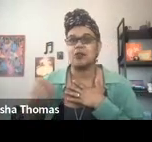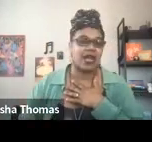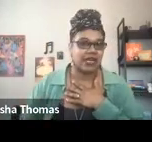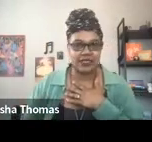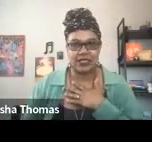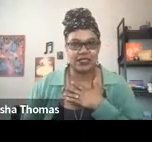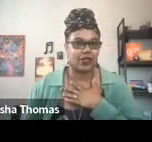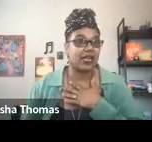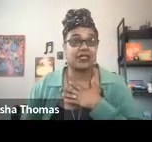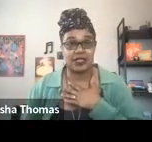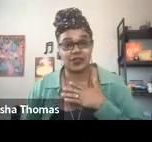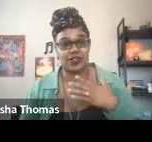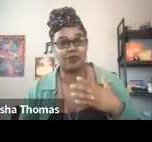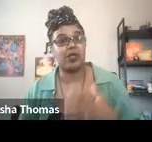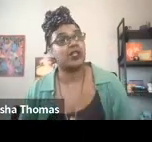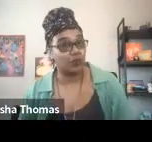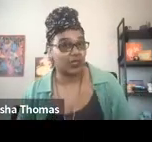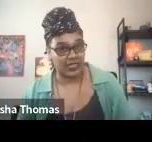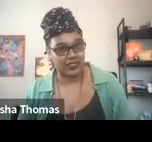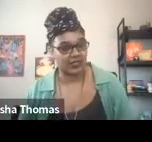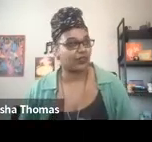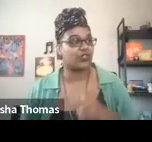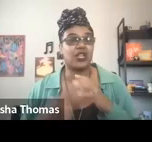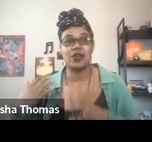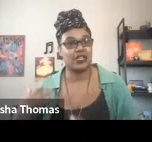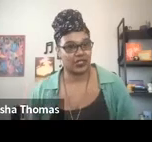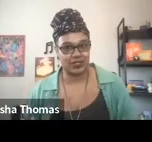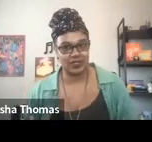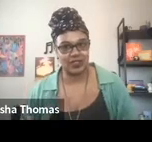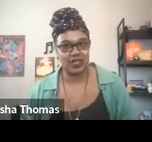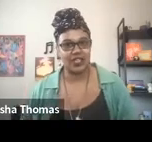and practices that our ancestors have been utilizing for generations